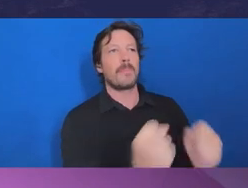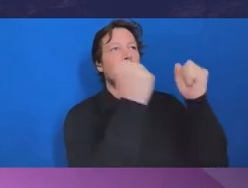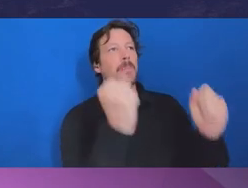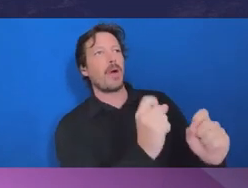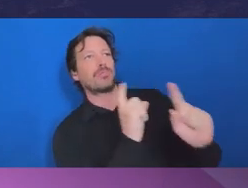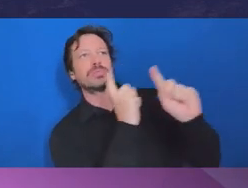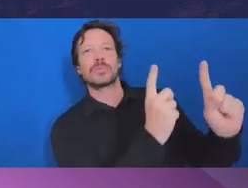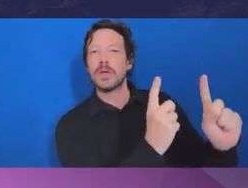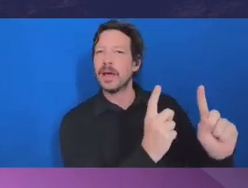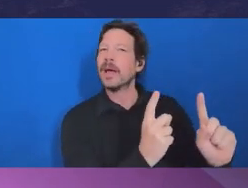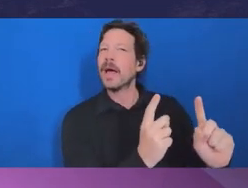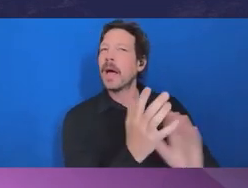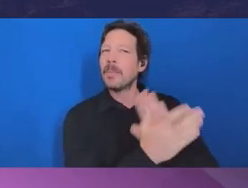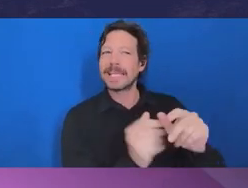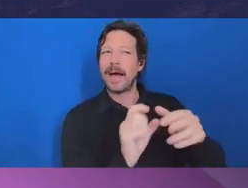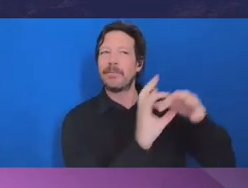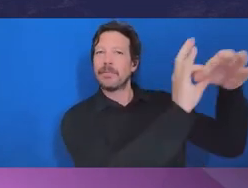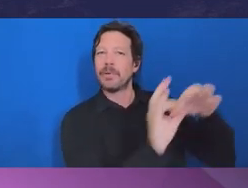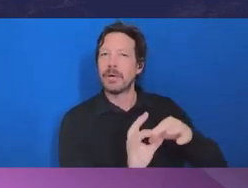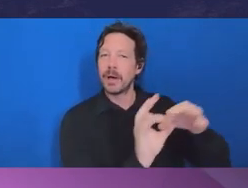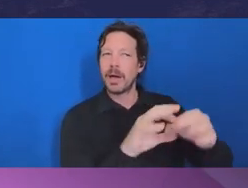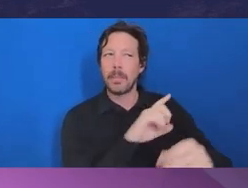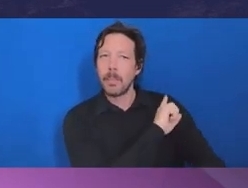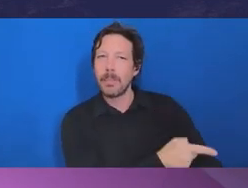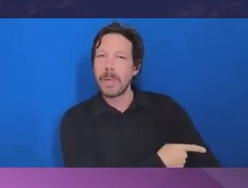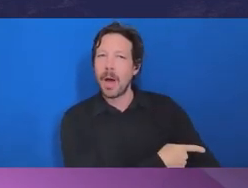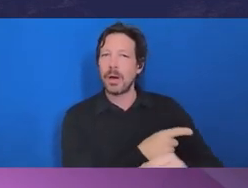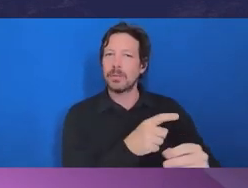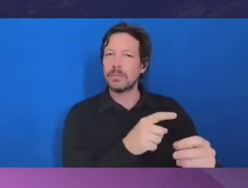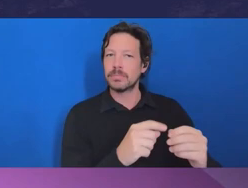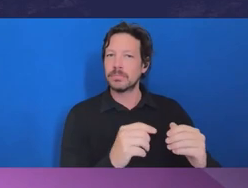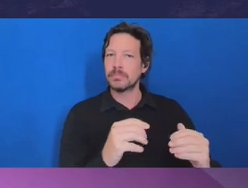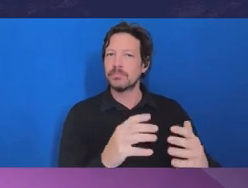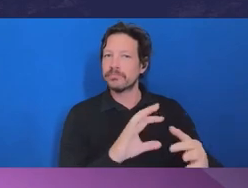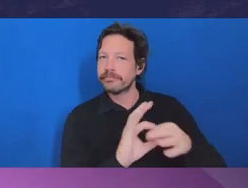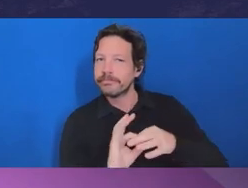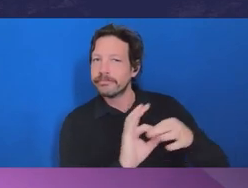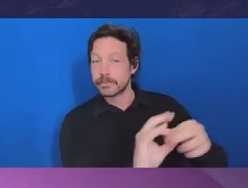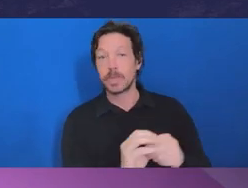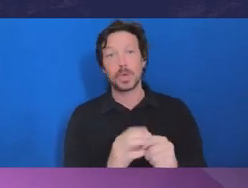relationship and in the context of the Victorian public sector, maybe more broadly,